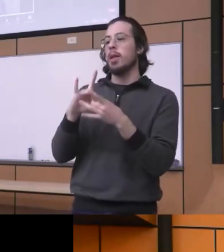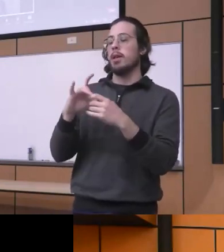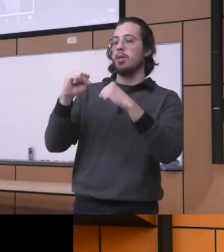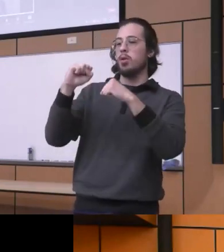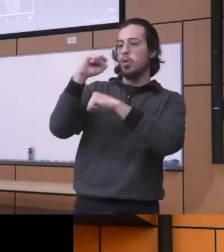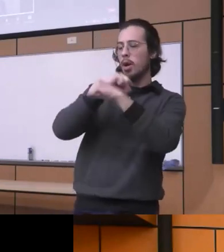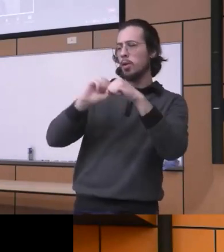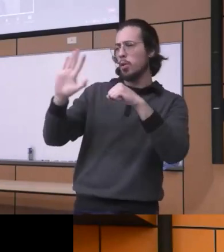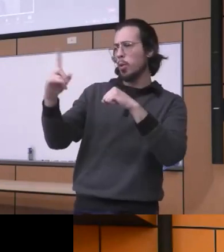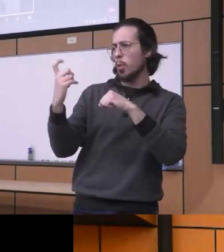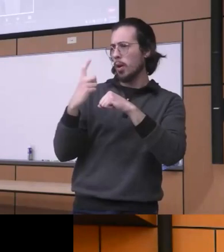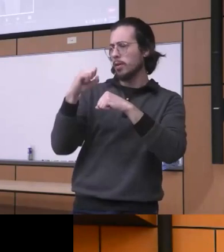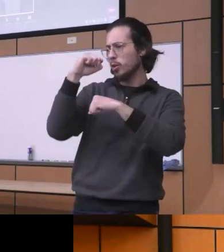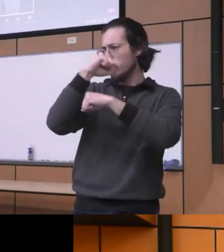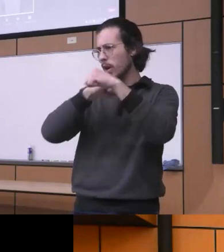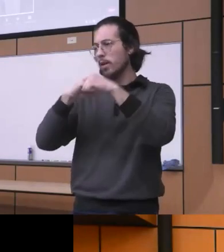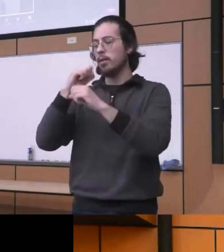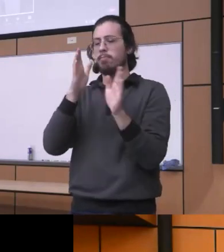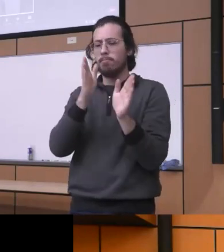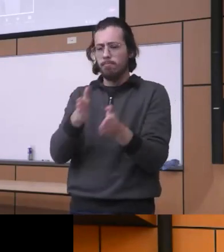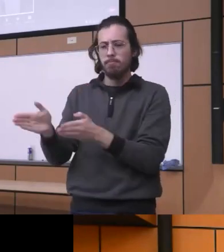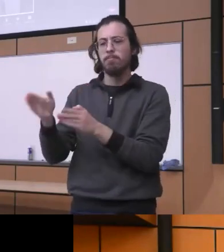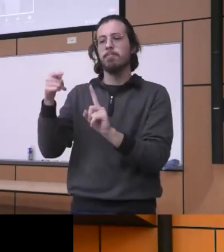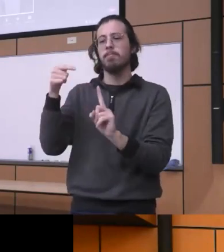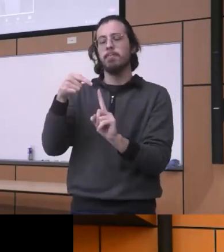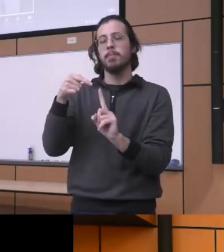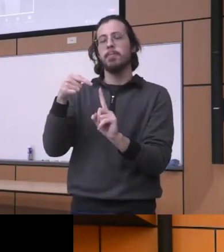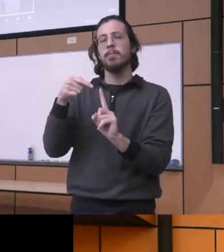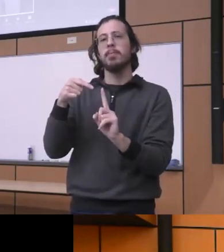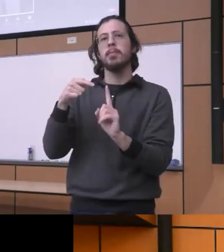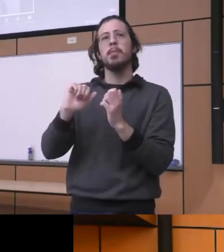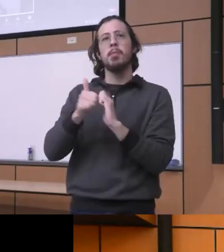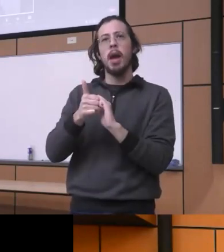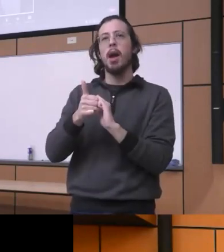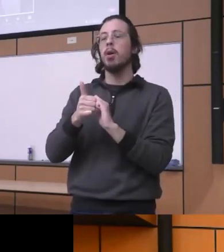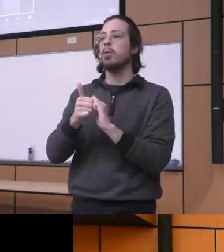about the strategy is how you know uh we can get more practitioners to be more involved and as